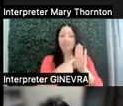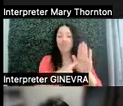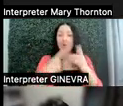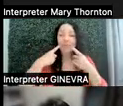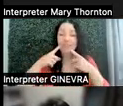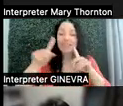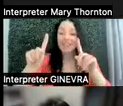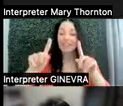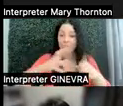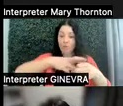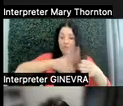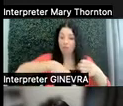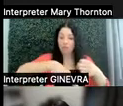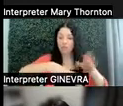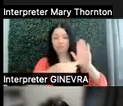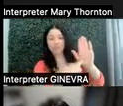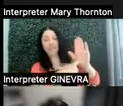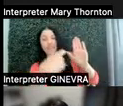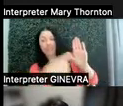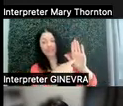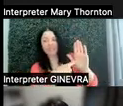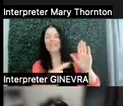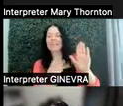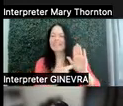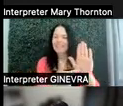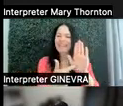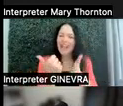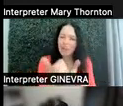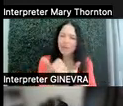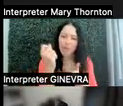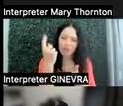to understand what is expected. Because as helpful as a rubric may be,